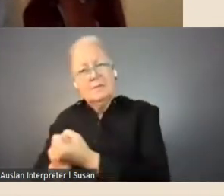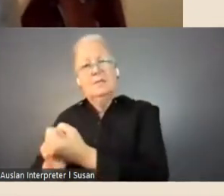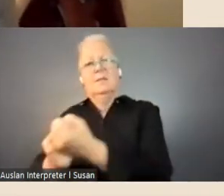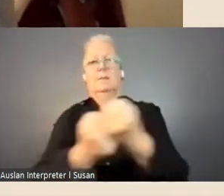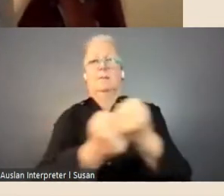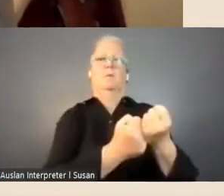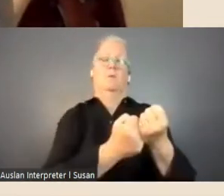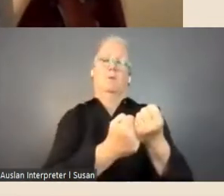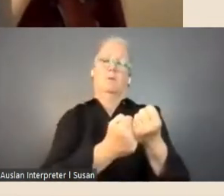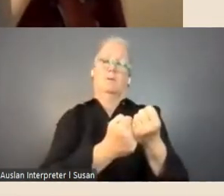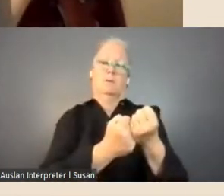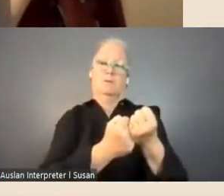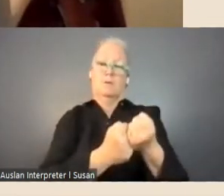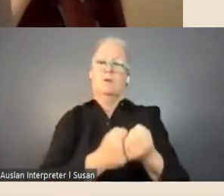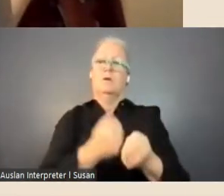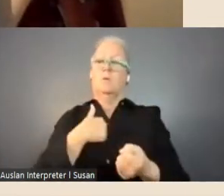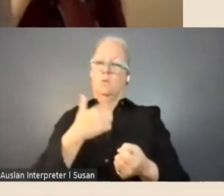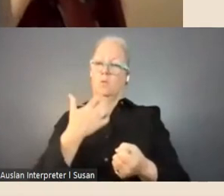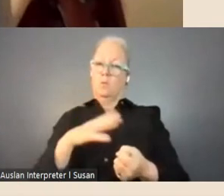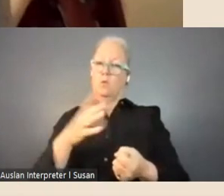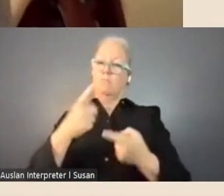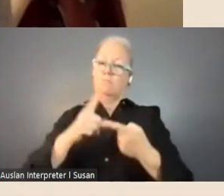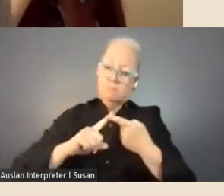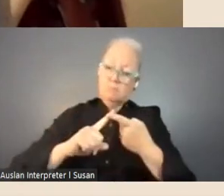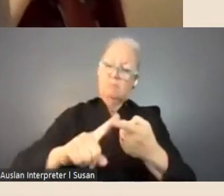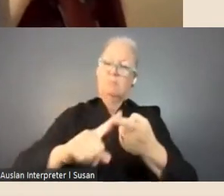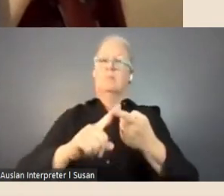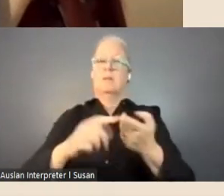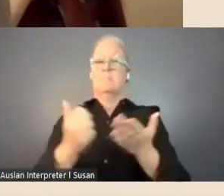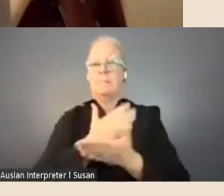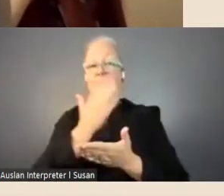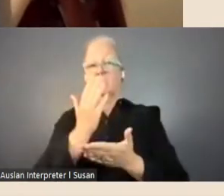continue and see through the work that they really wanted to do in the best